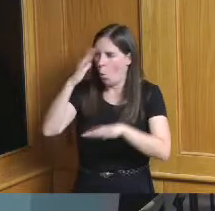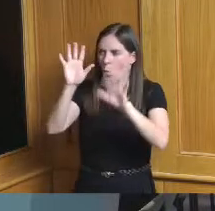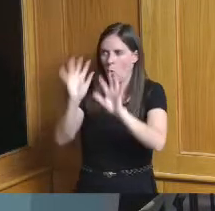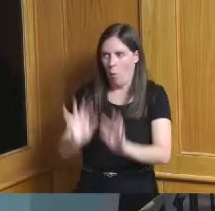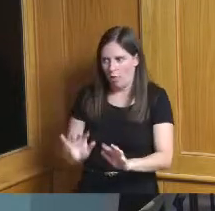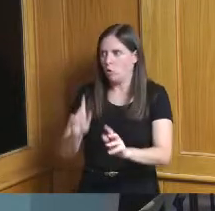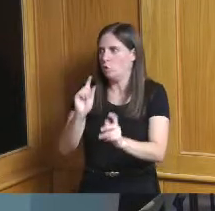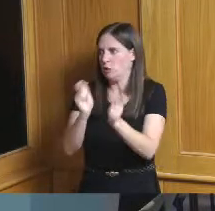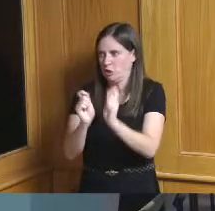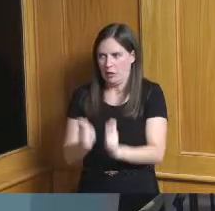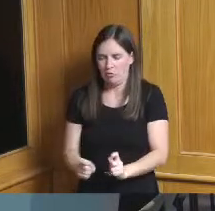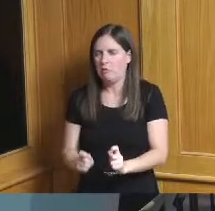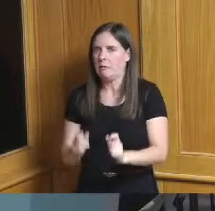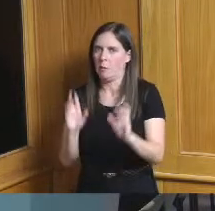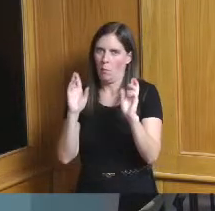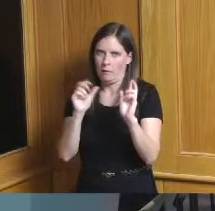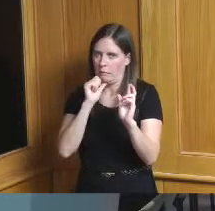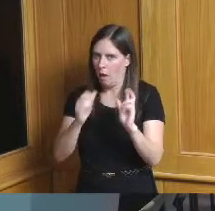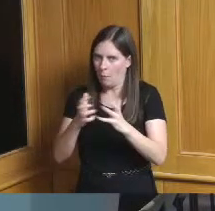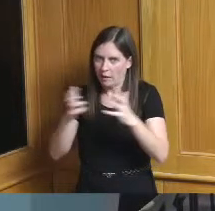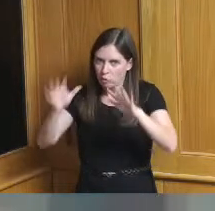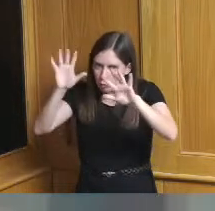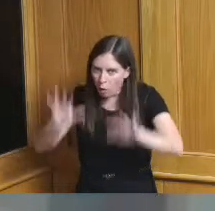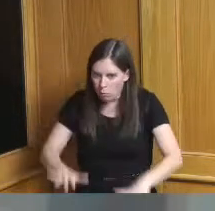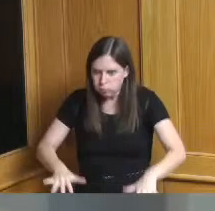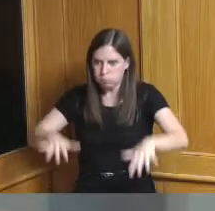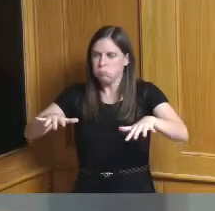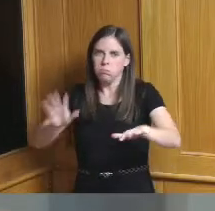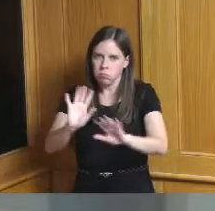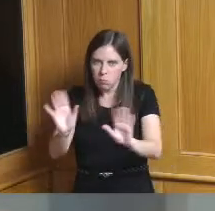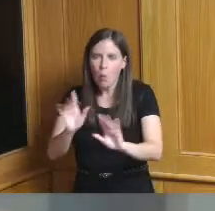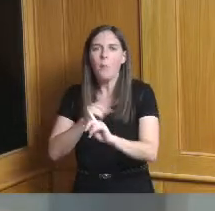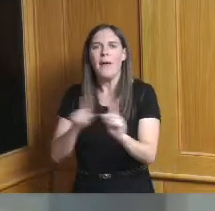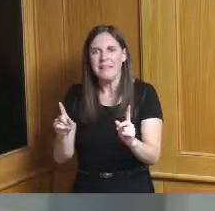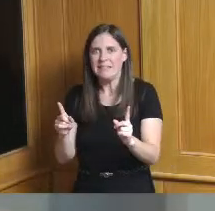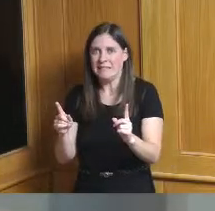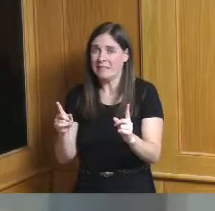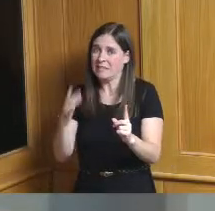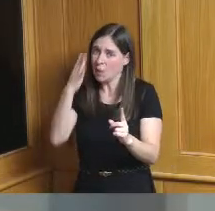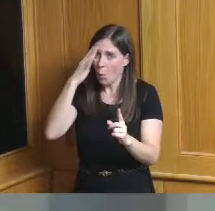not too much snow but our ability to get to the places that we would normally be able to get to